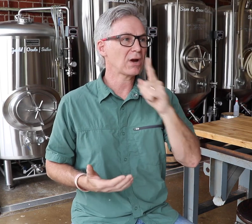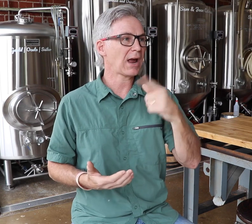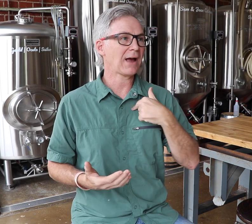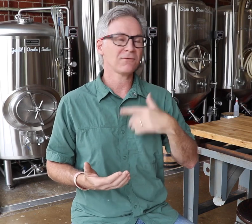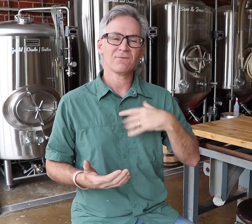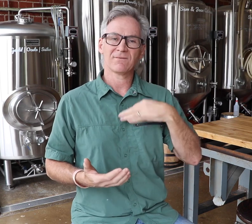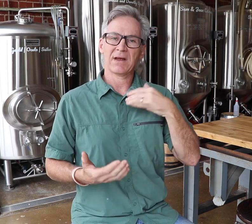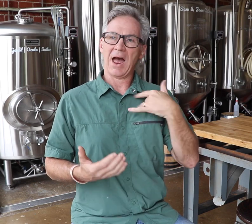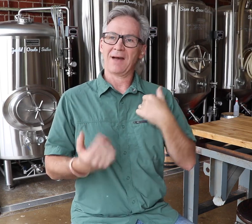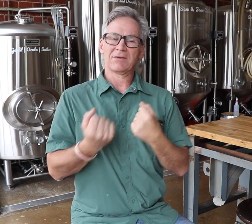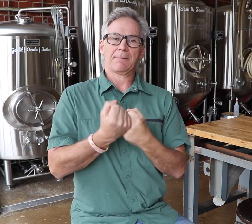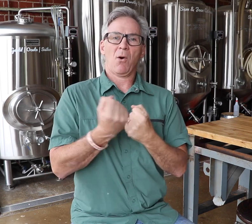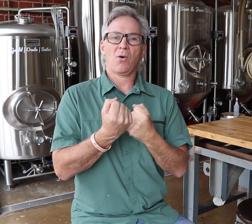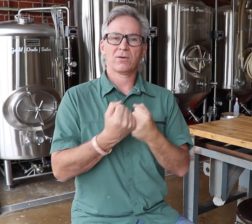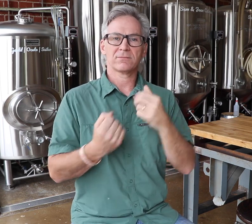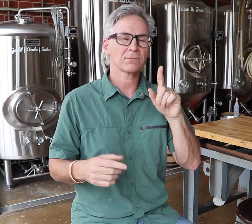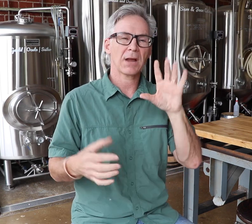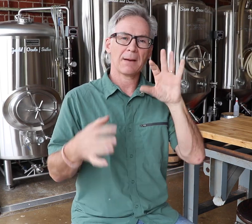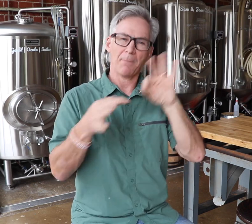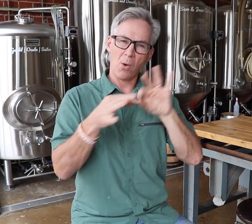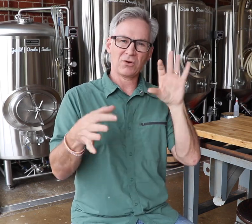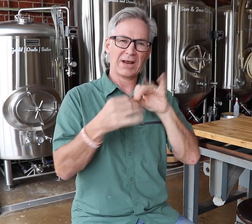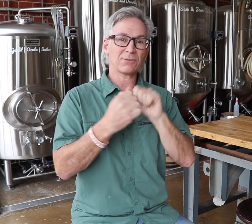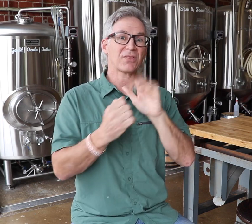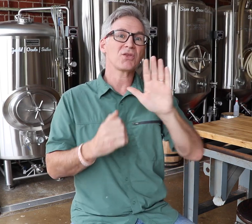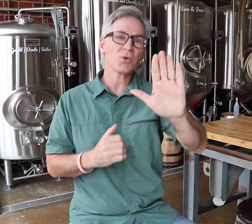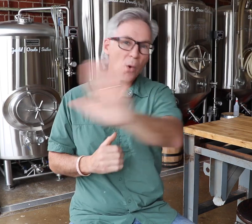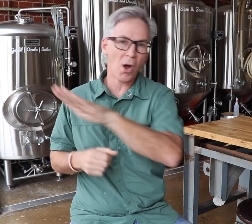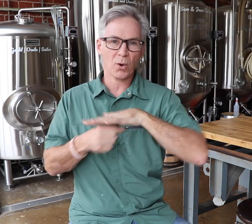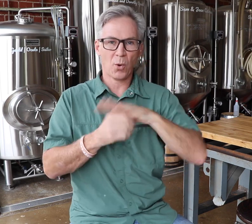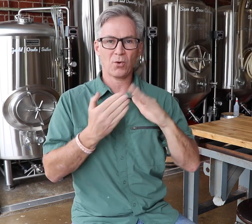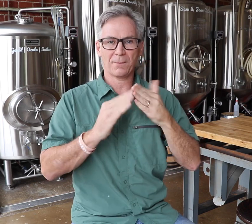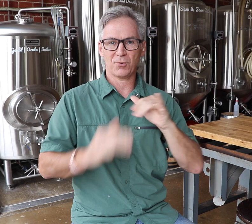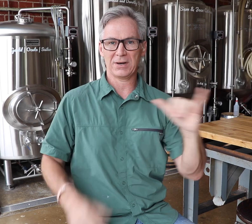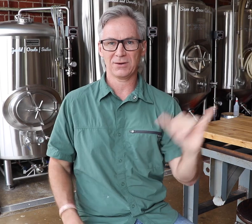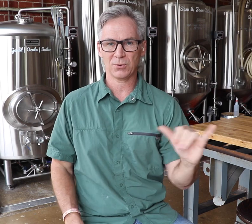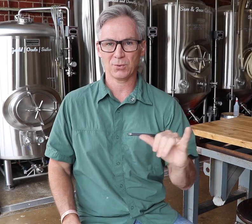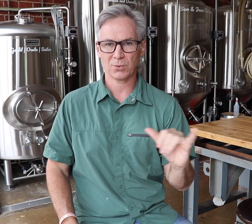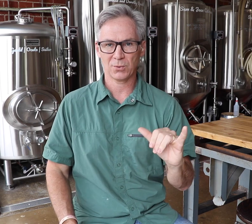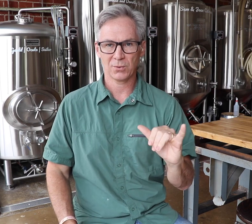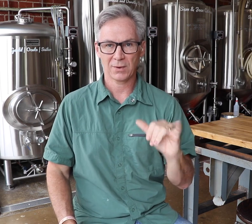I really felt like we had their support. It’s important to connect with your local community too!